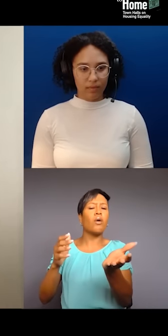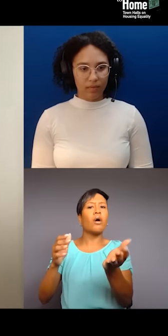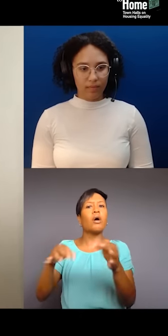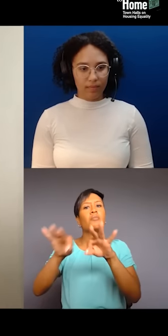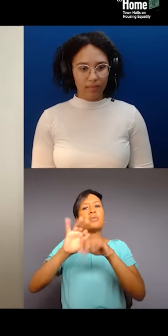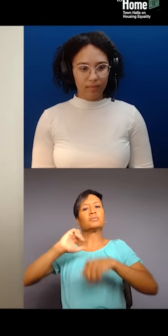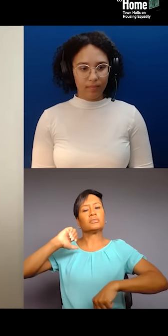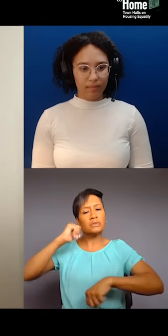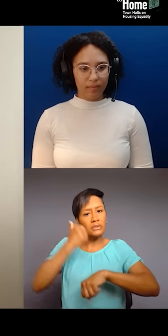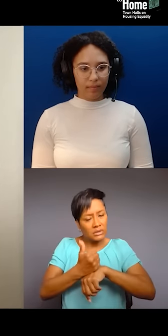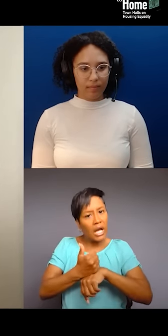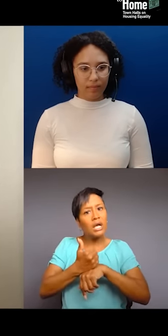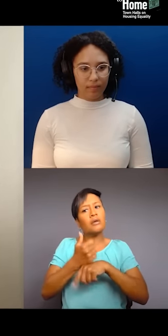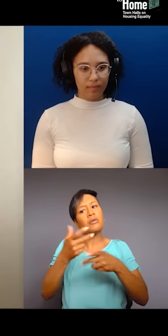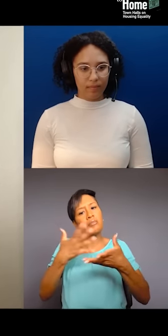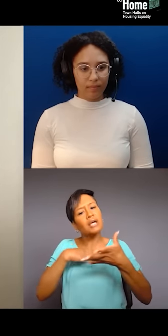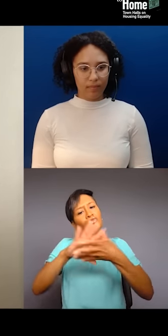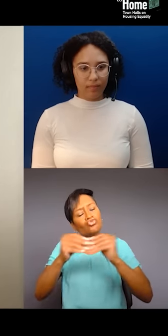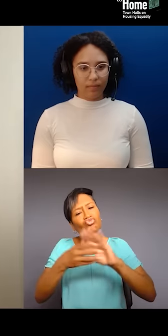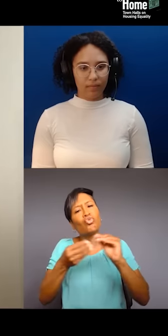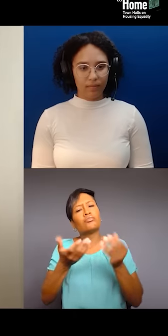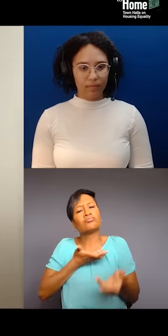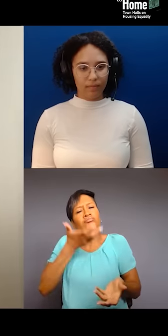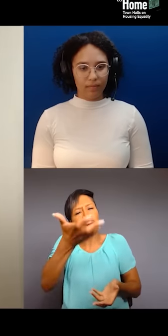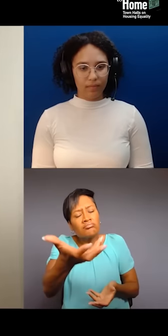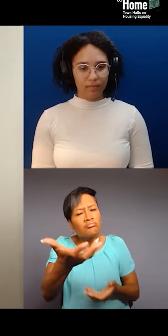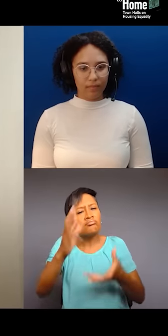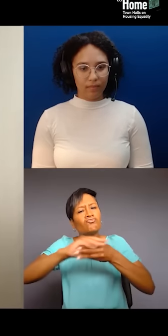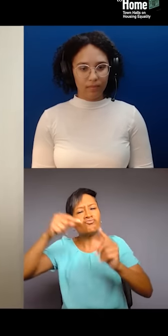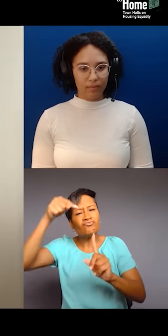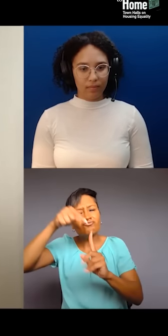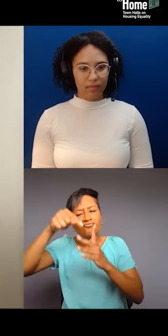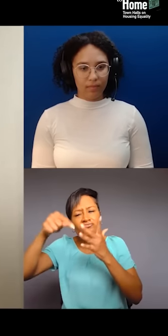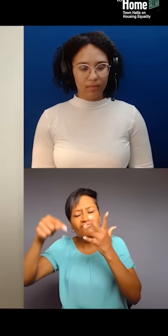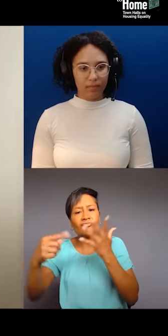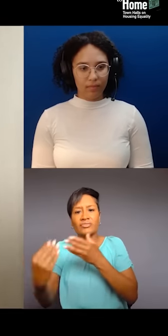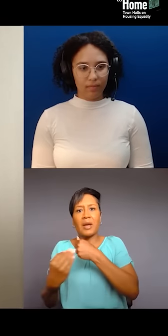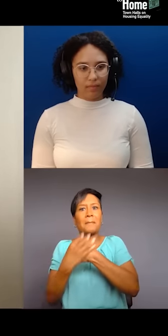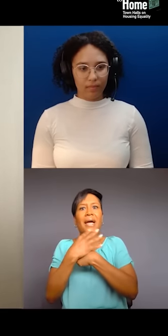where we tell our stories, we tell our narratives, we talk about how each thing impacts us from every perspective.